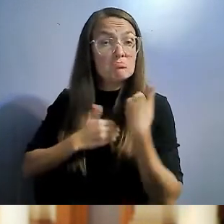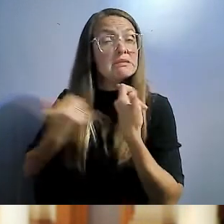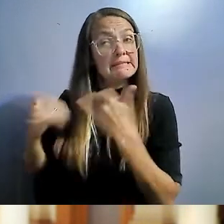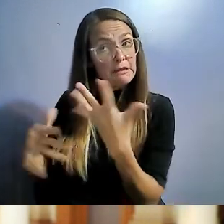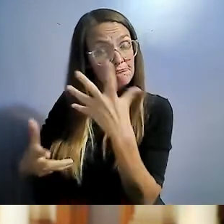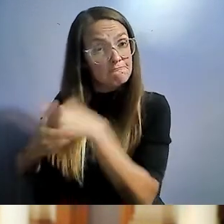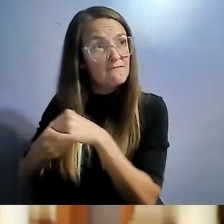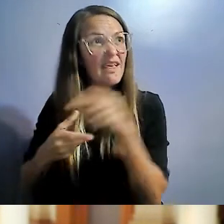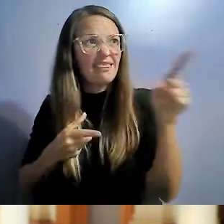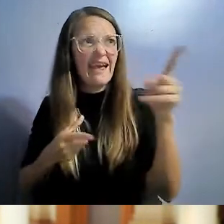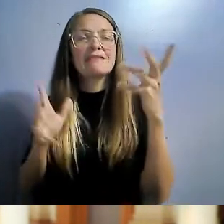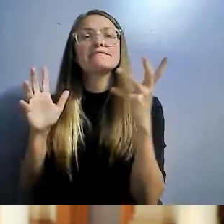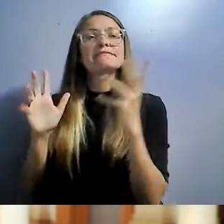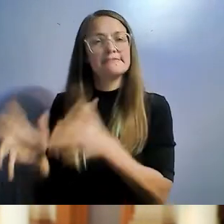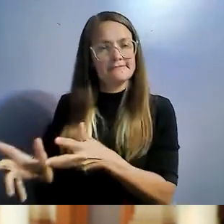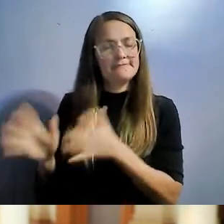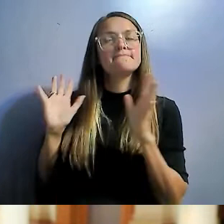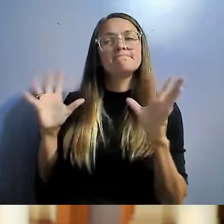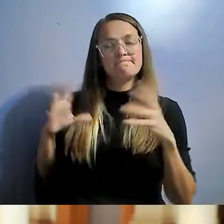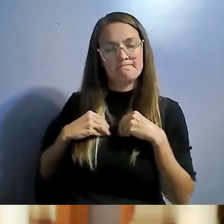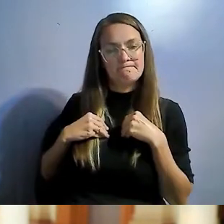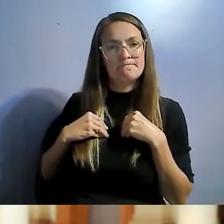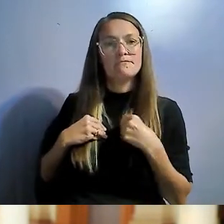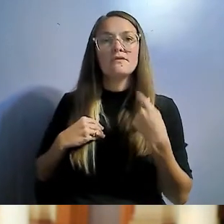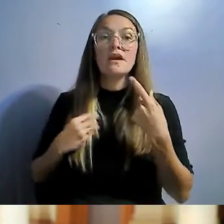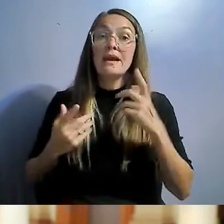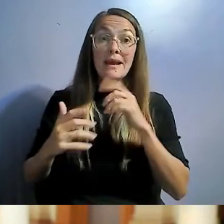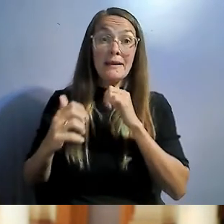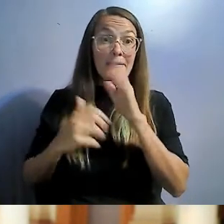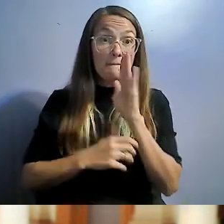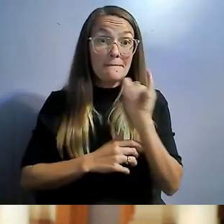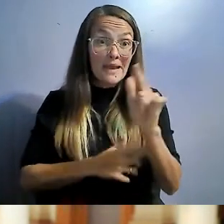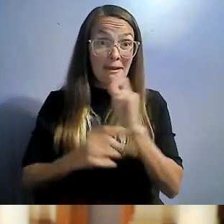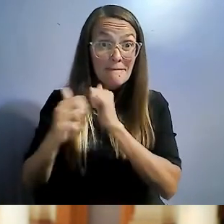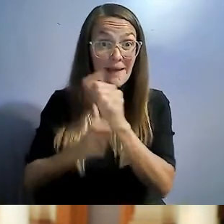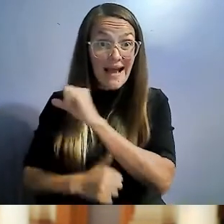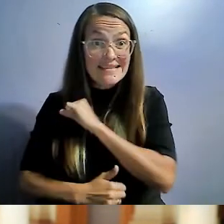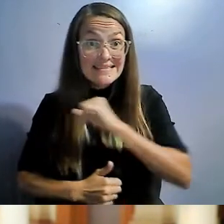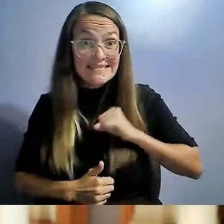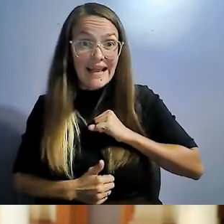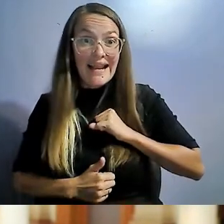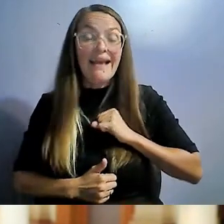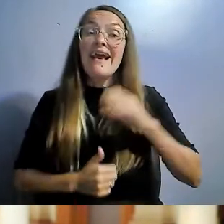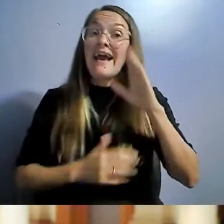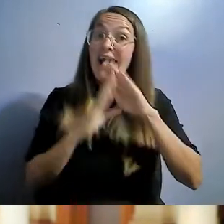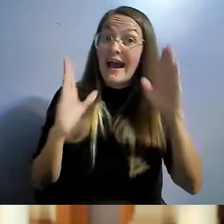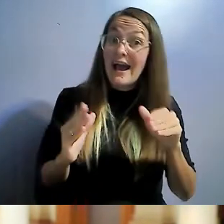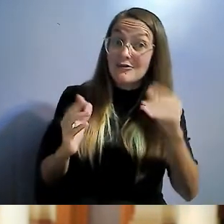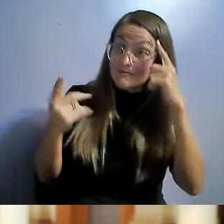We were all relieved when the bill passed the Senate and the house concurred with arsenic amendments.